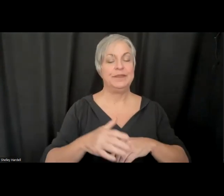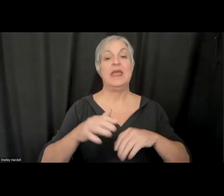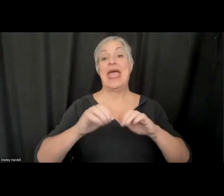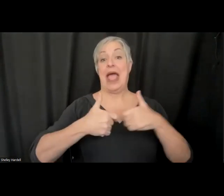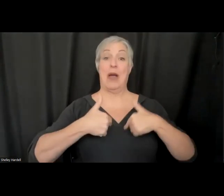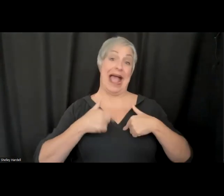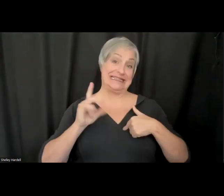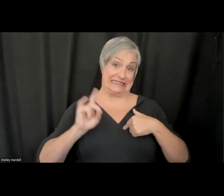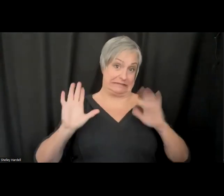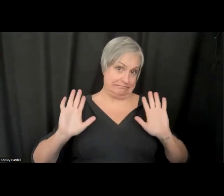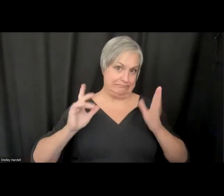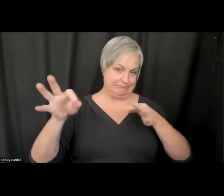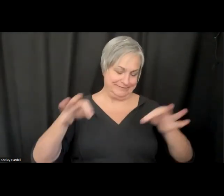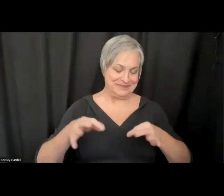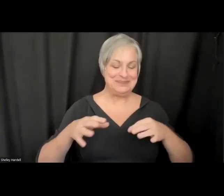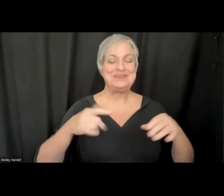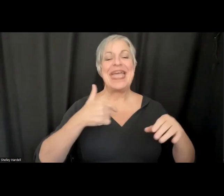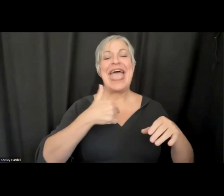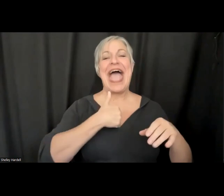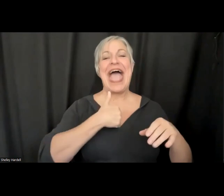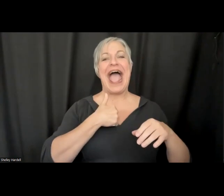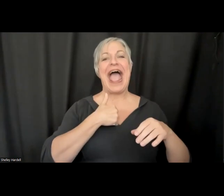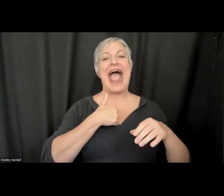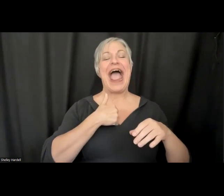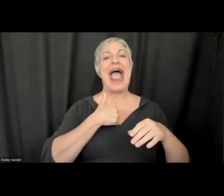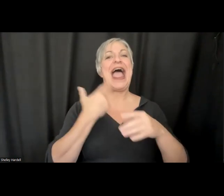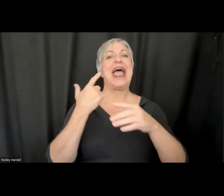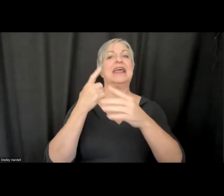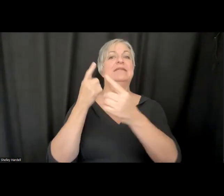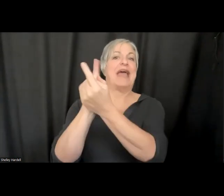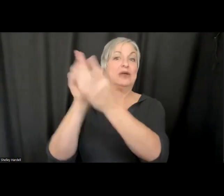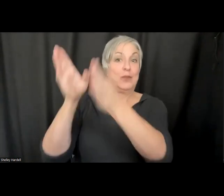actually, I found somebody who knew about it, I went in there